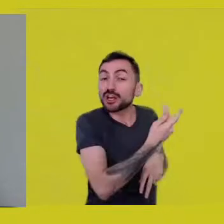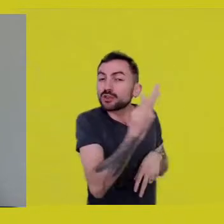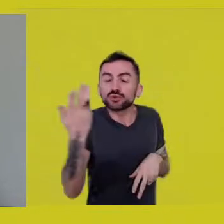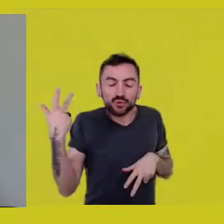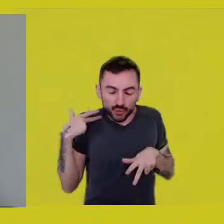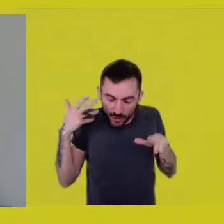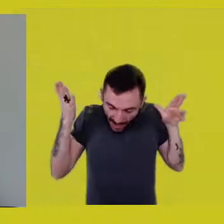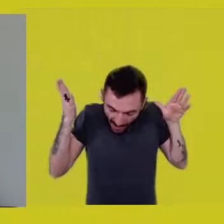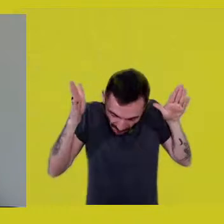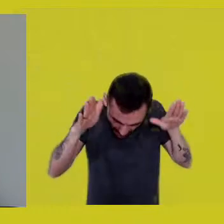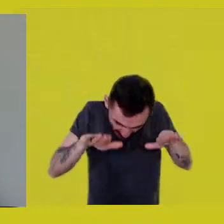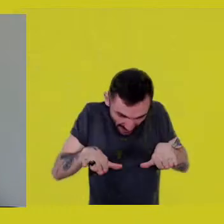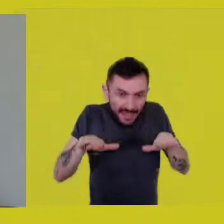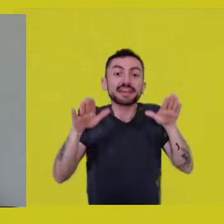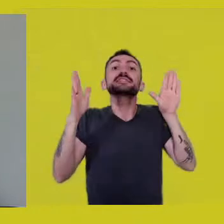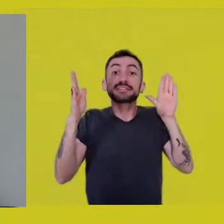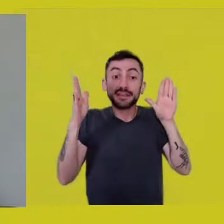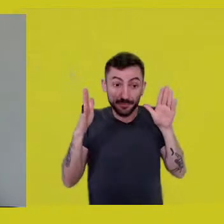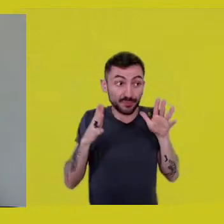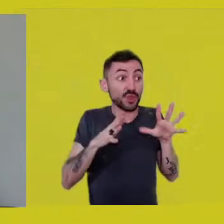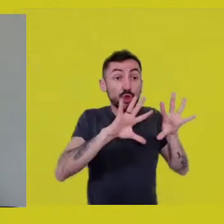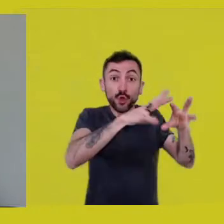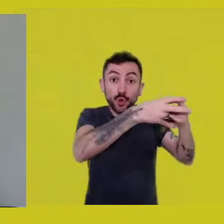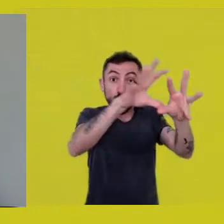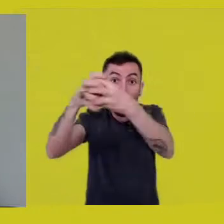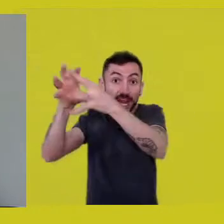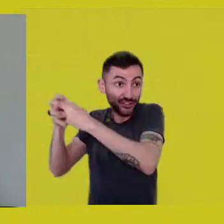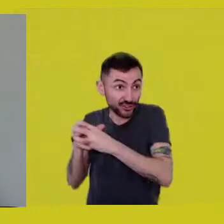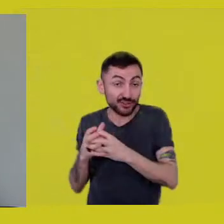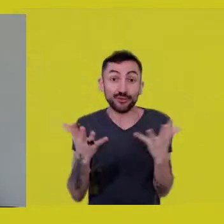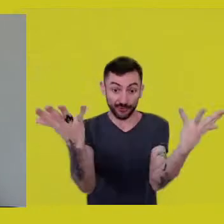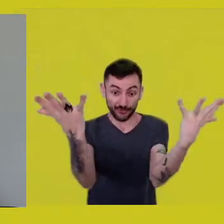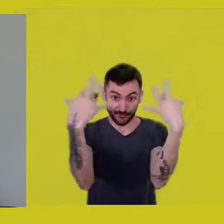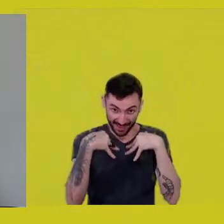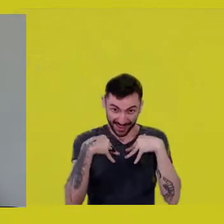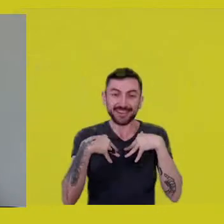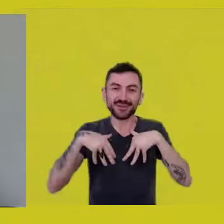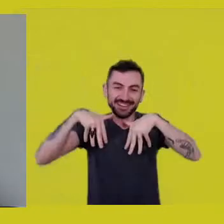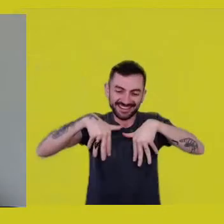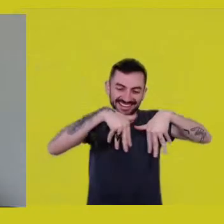The collectives who came to dance, to perform the ritual,